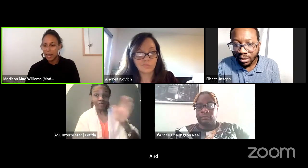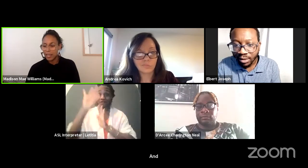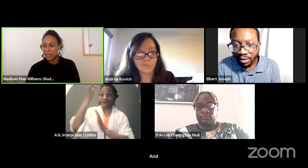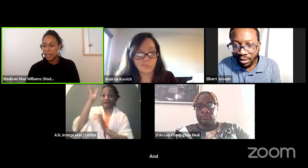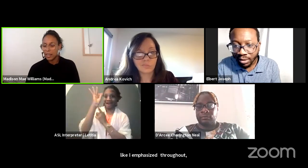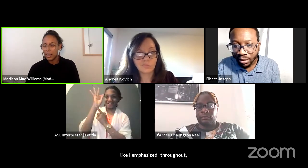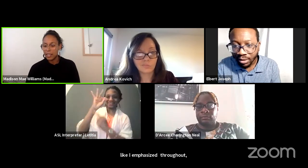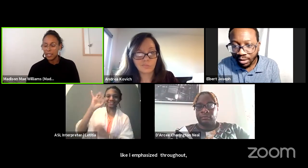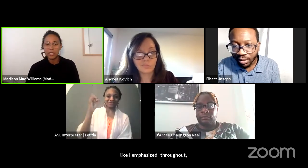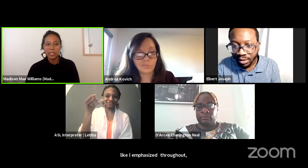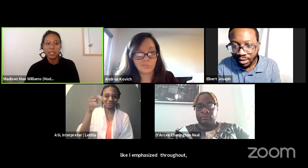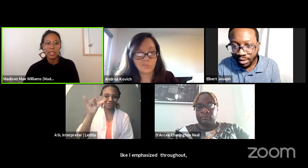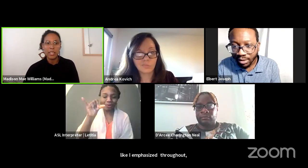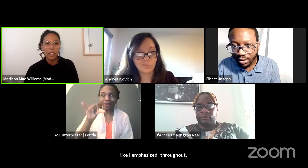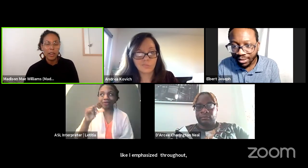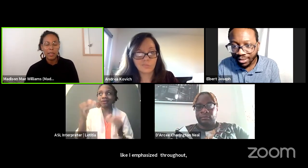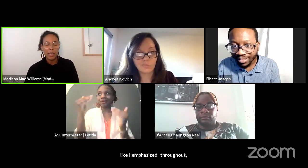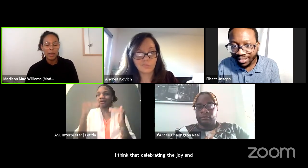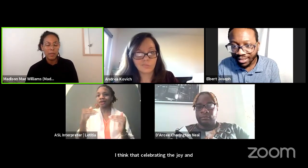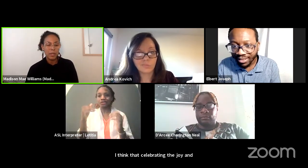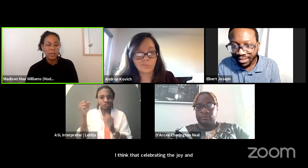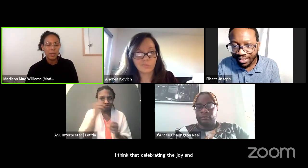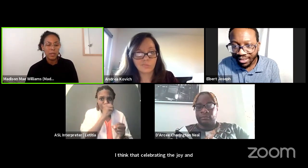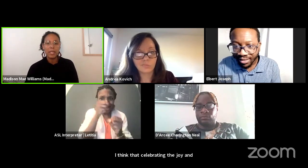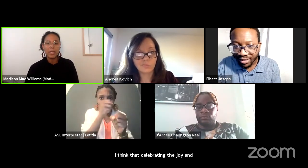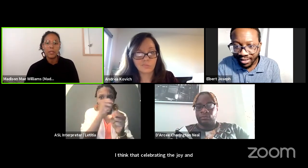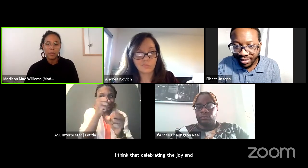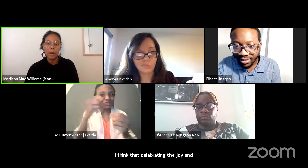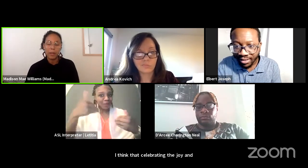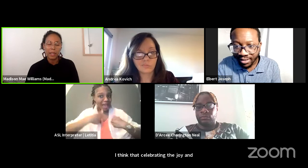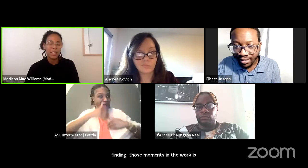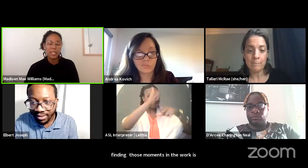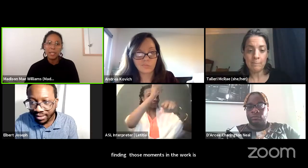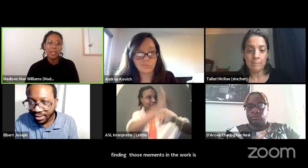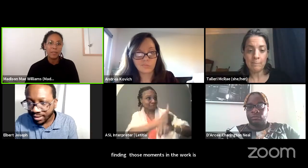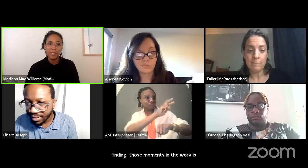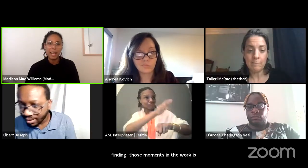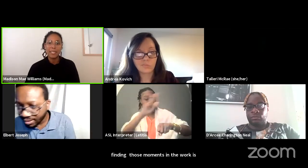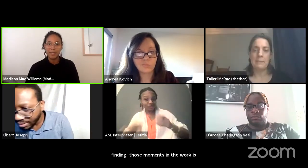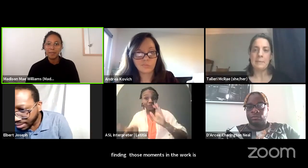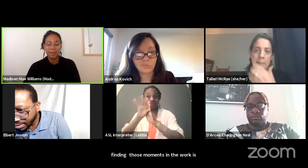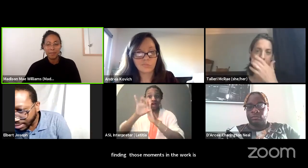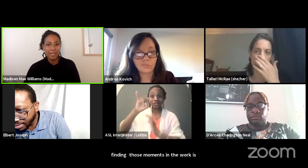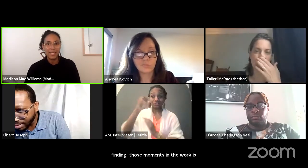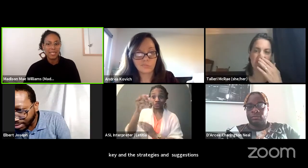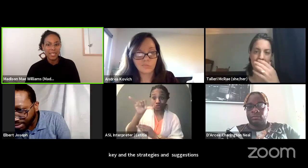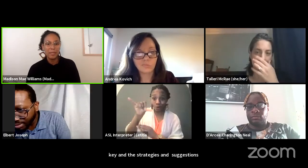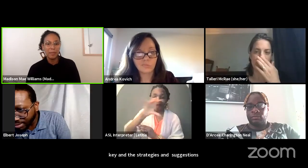and suggestions that you all have names are ways to do that work. And to me that's the key.